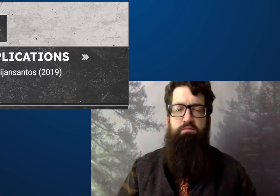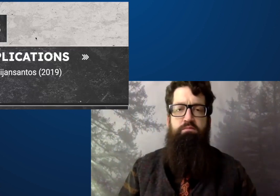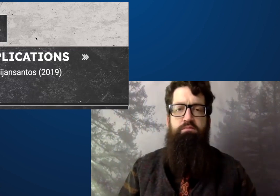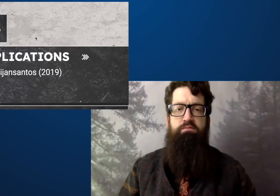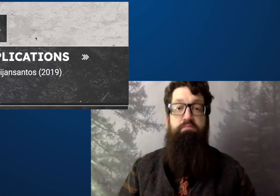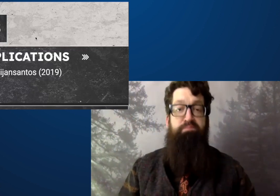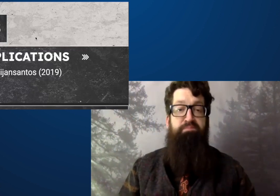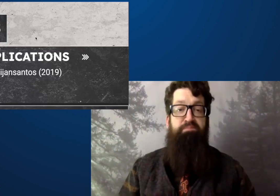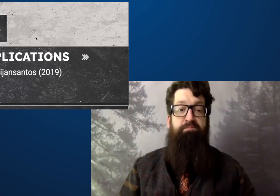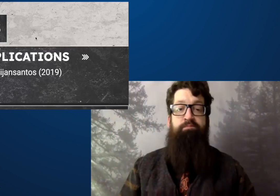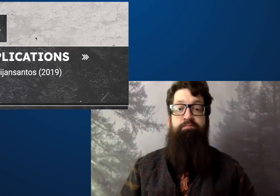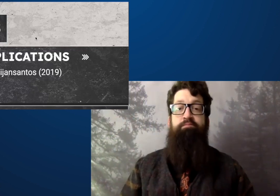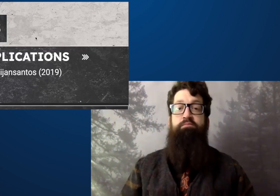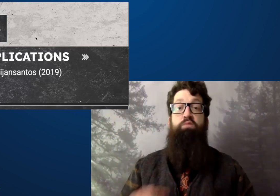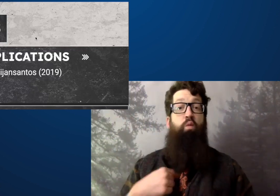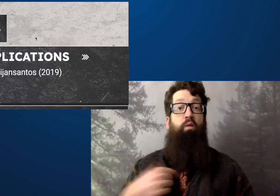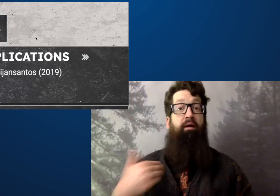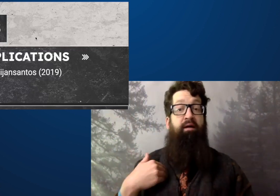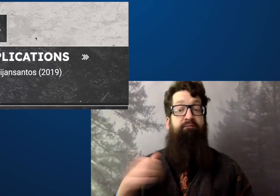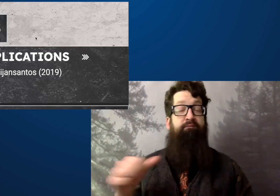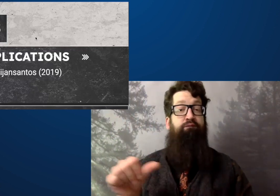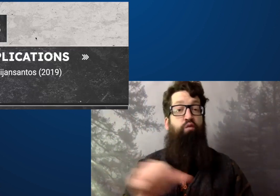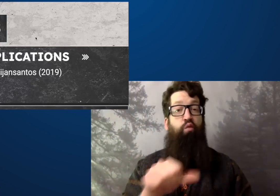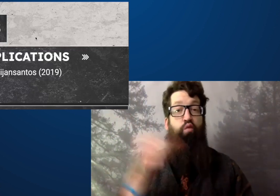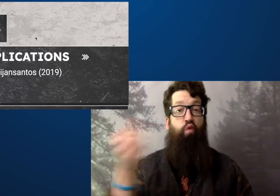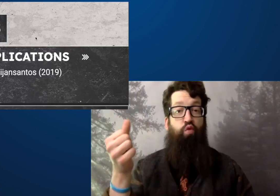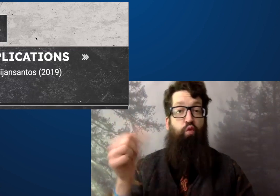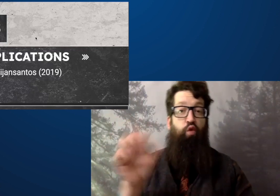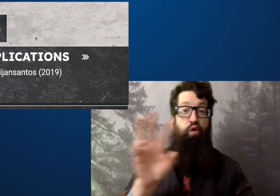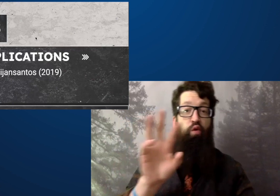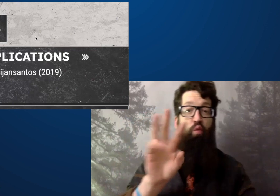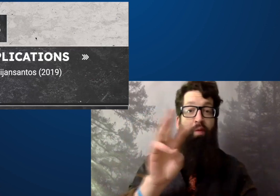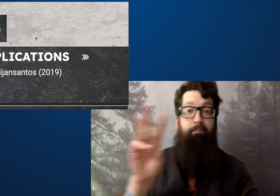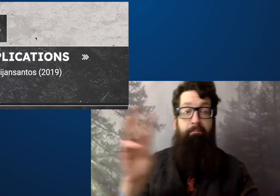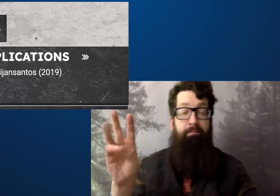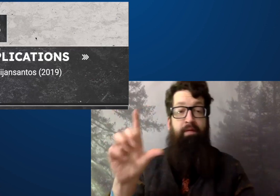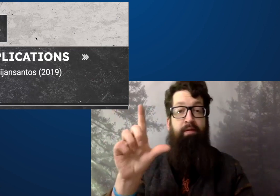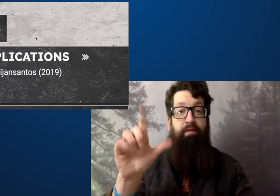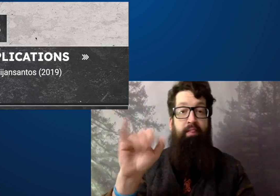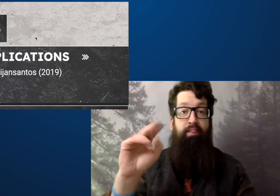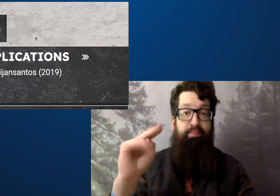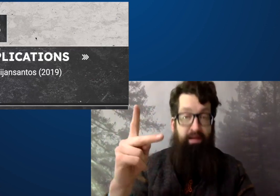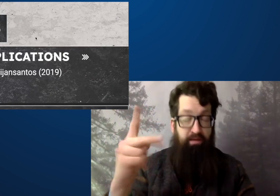of how you incorporate this information into your own practice.